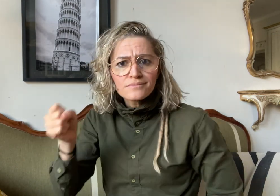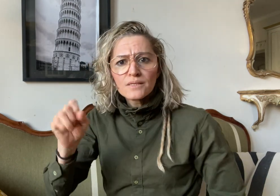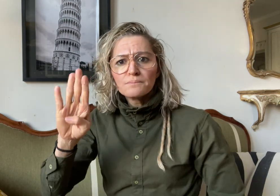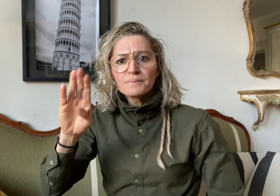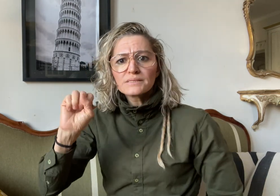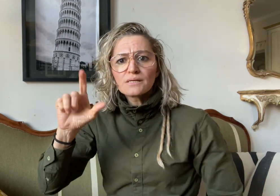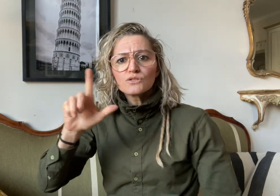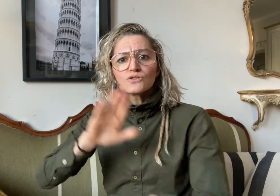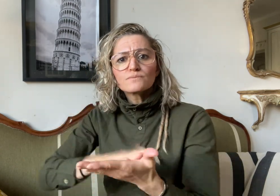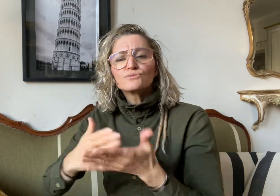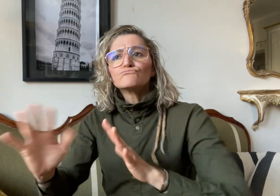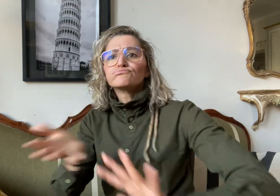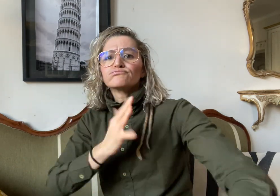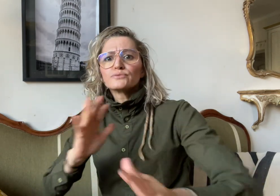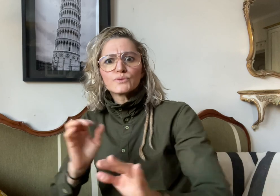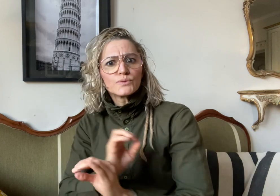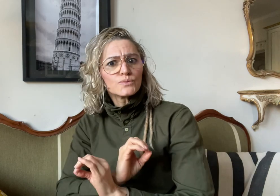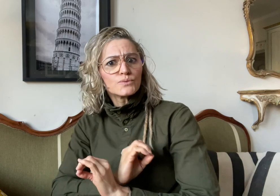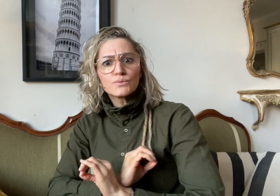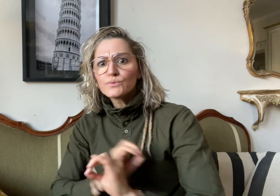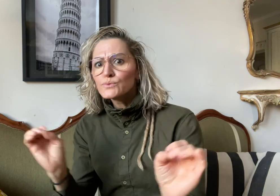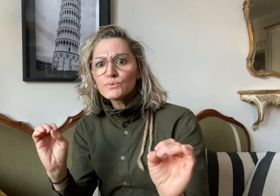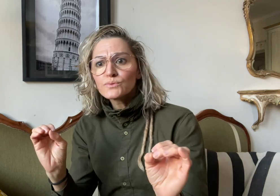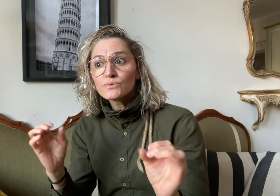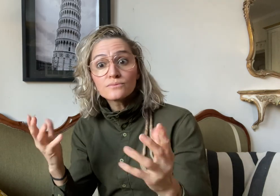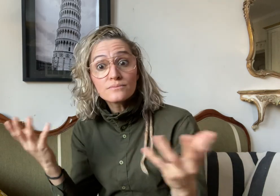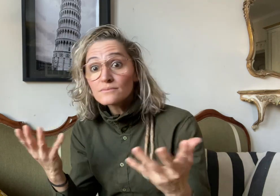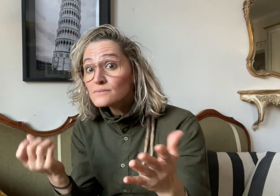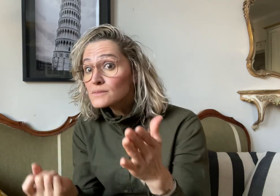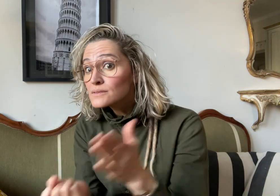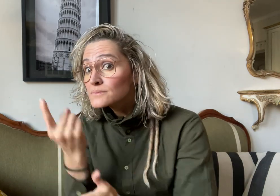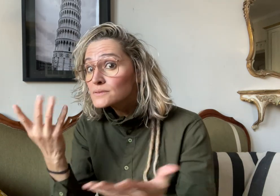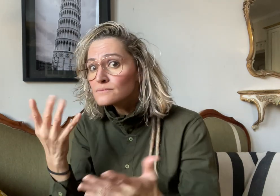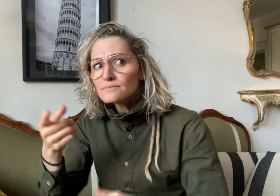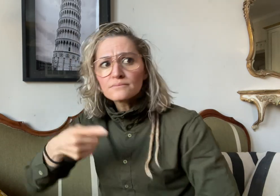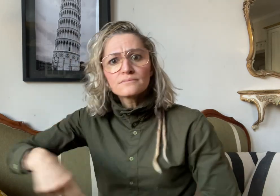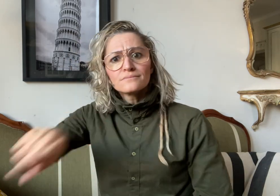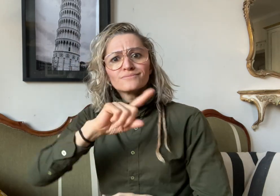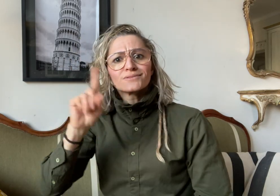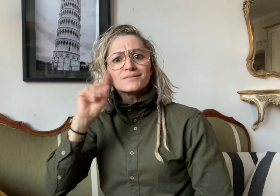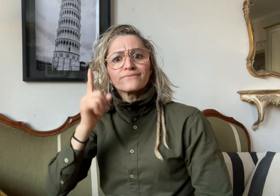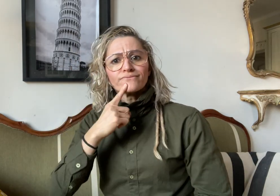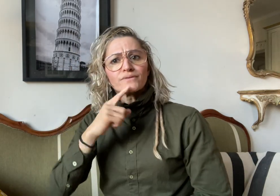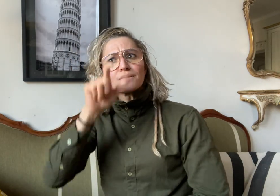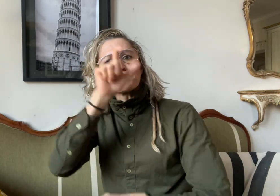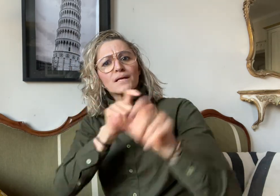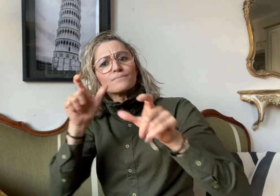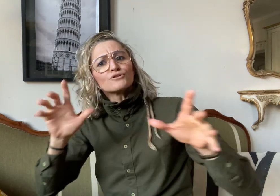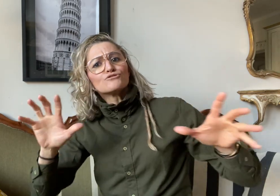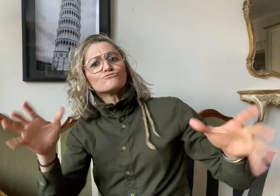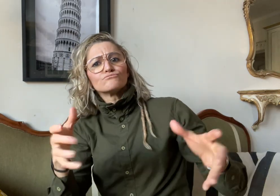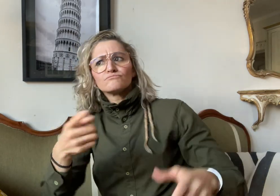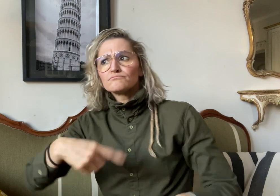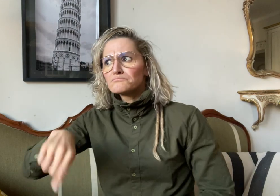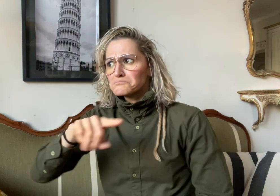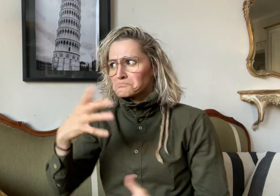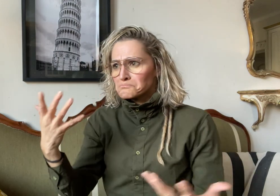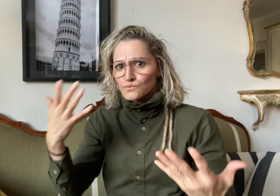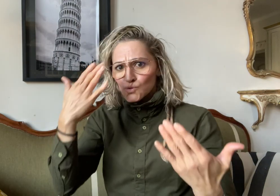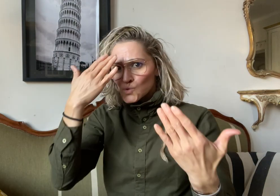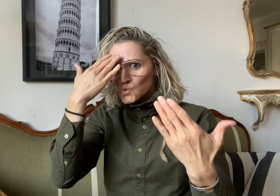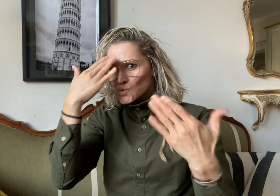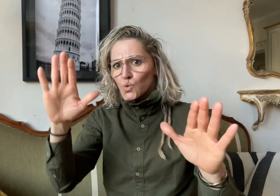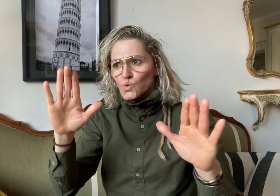no BSL interpreter. This led the Deaf community